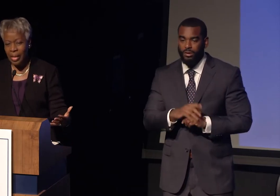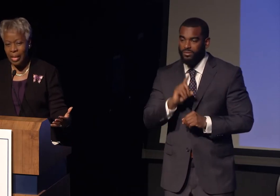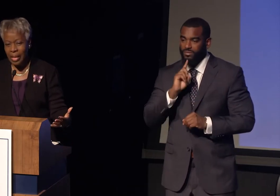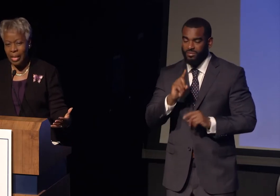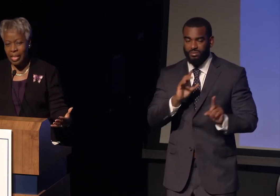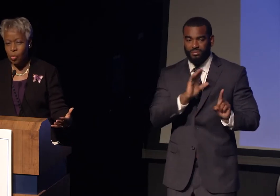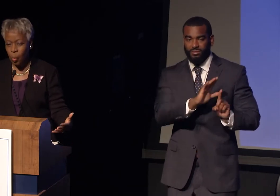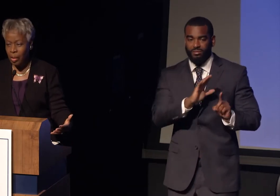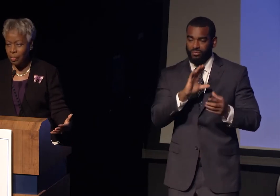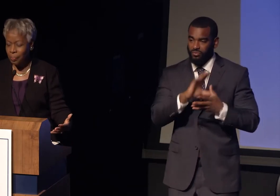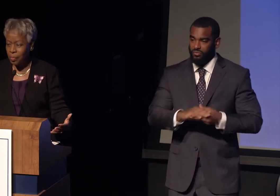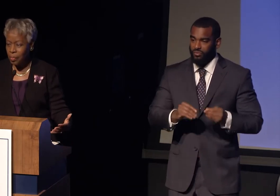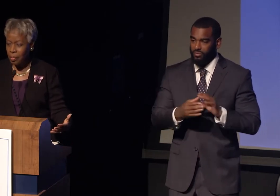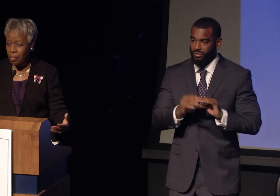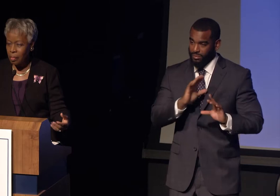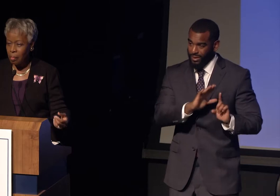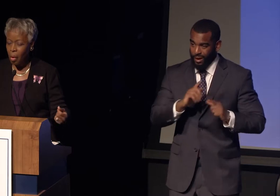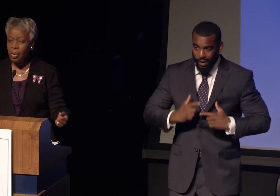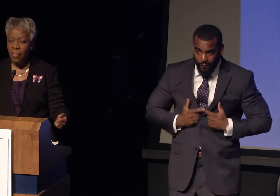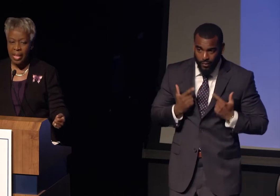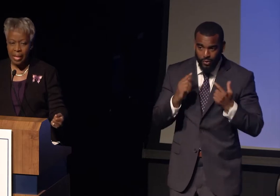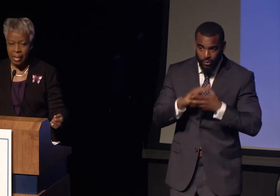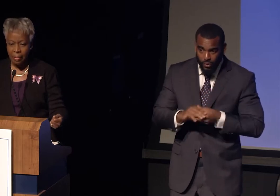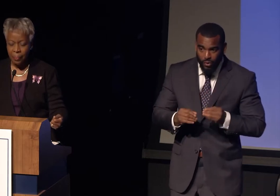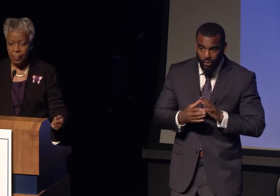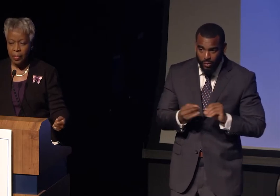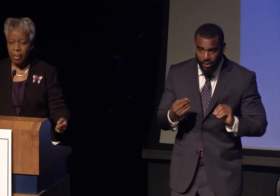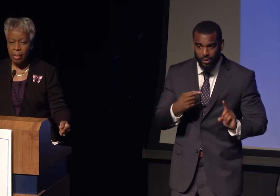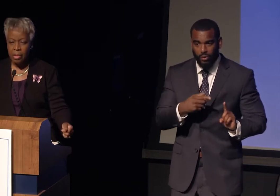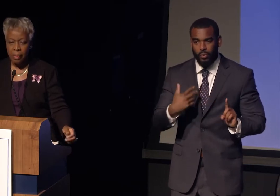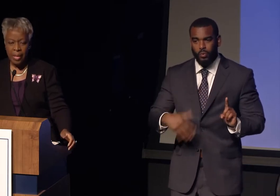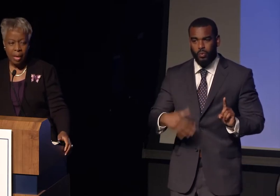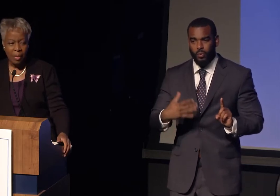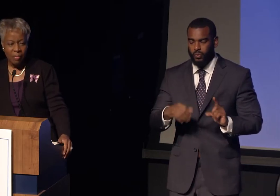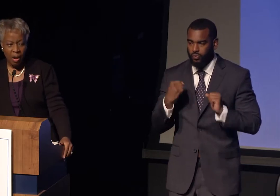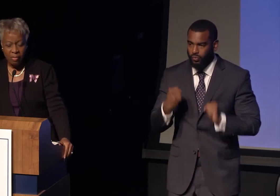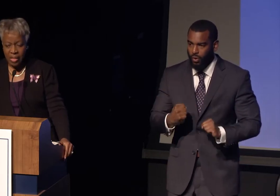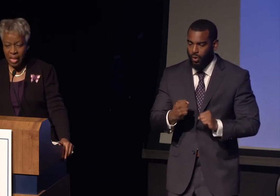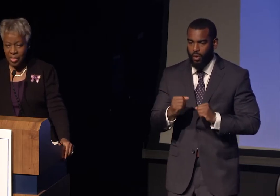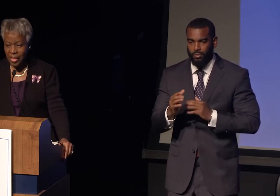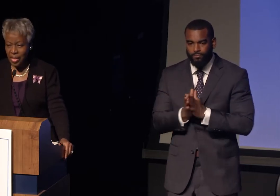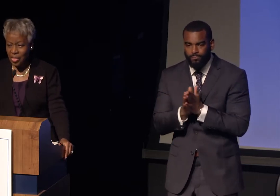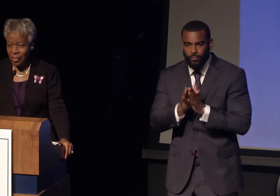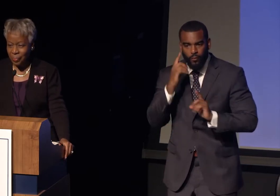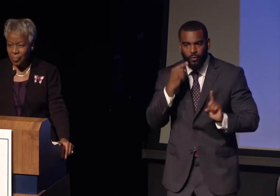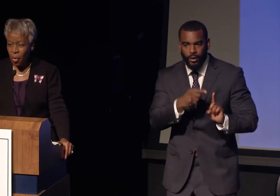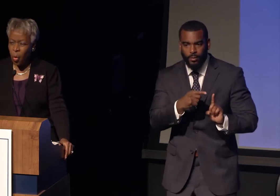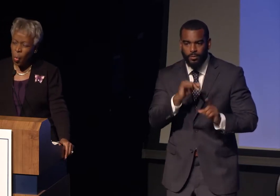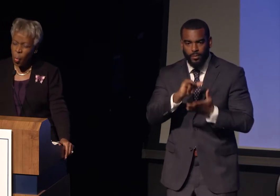is what motivated him to become involved in education.